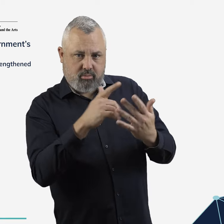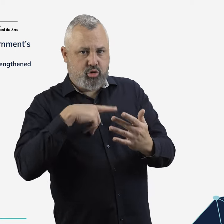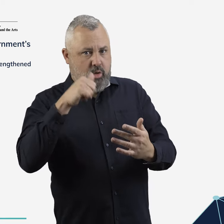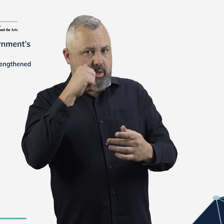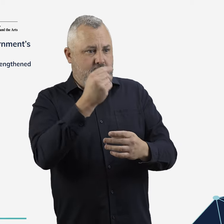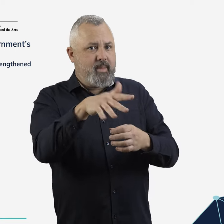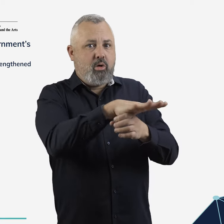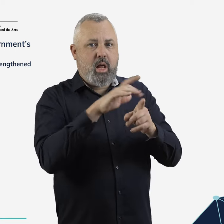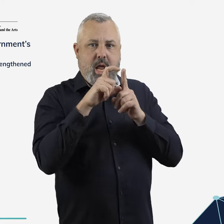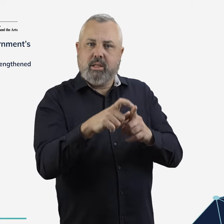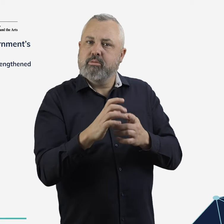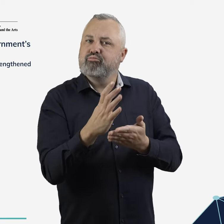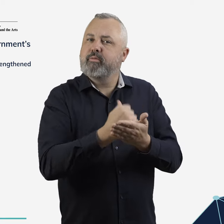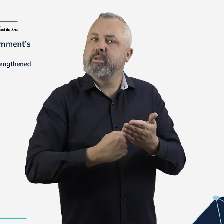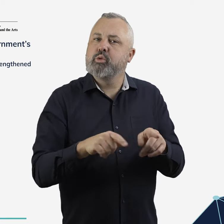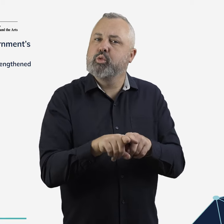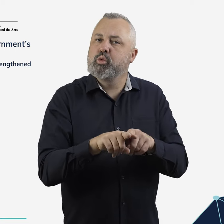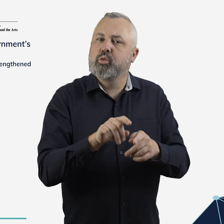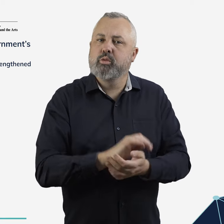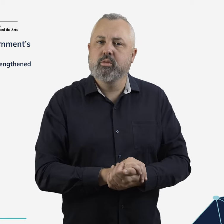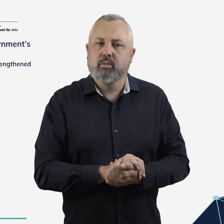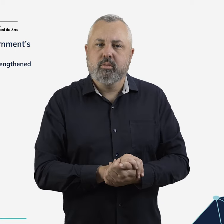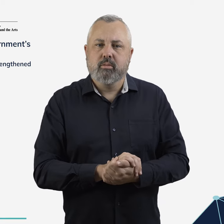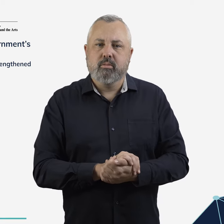too little demand to operate commercially.